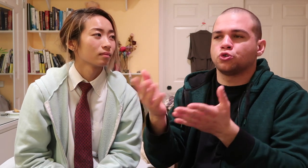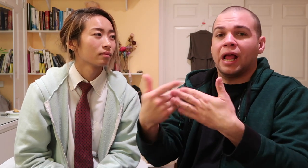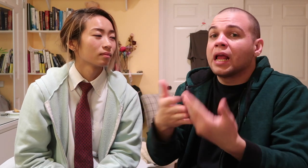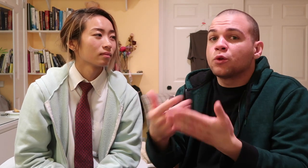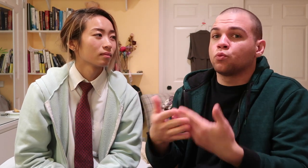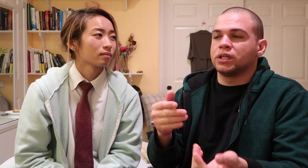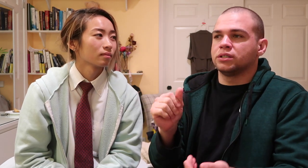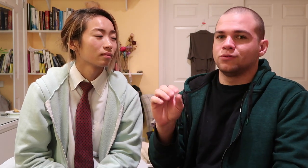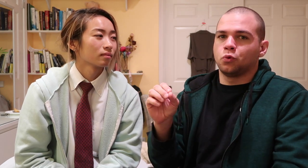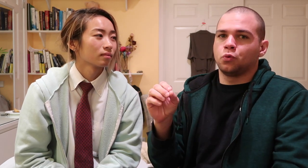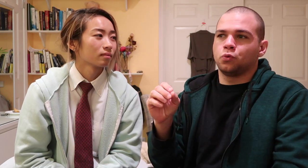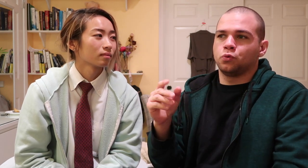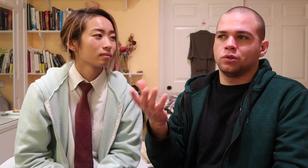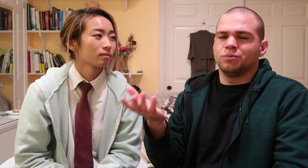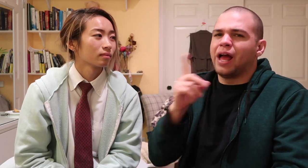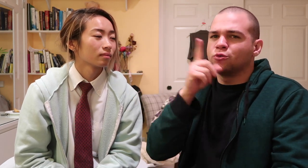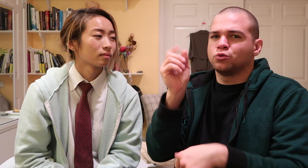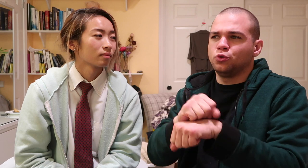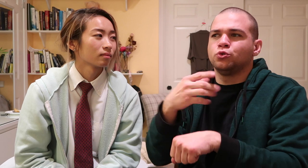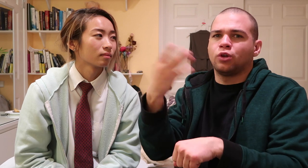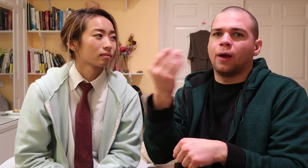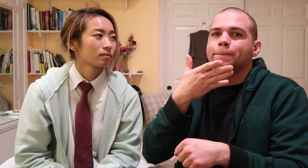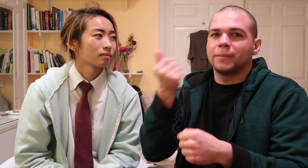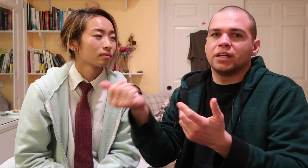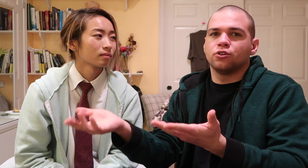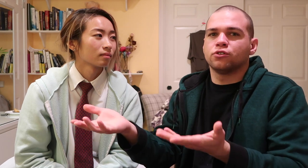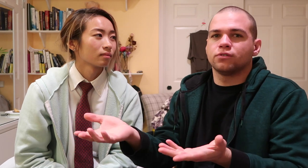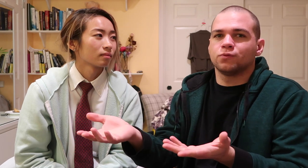so they use gestures anyways so it actually works out better